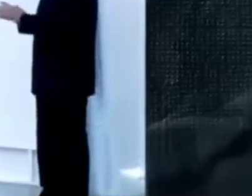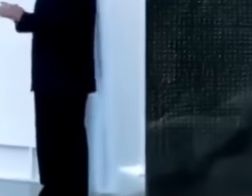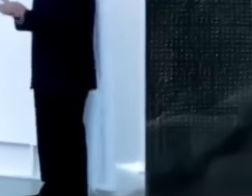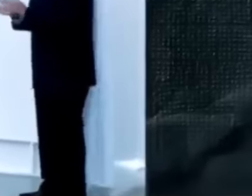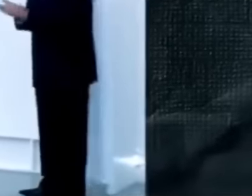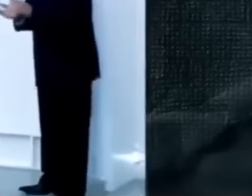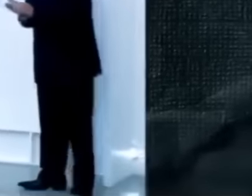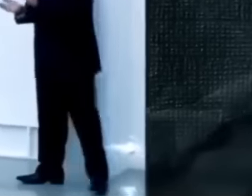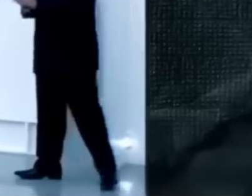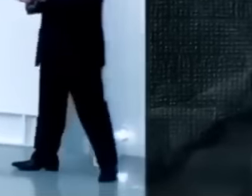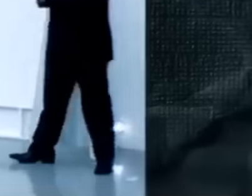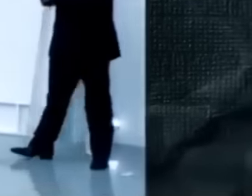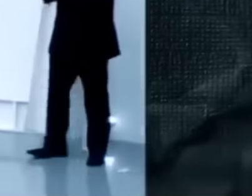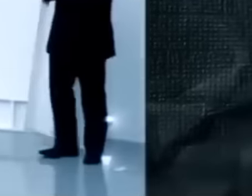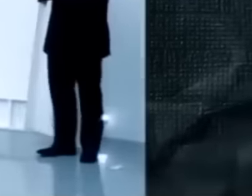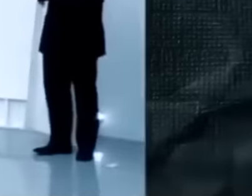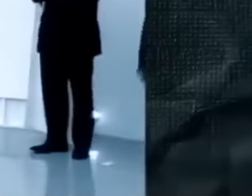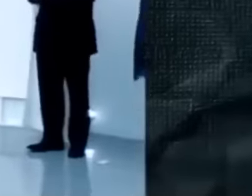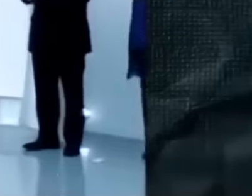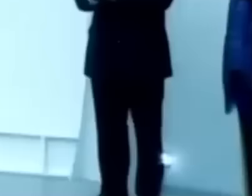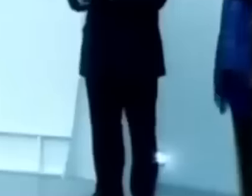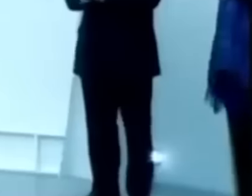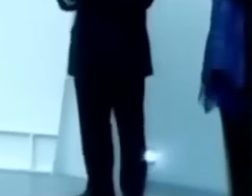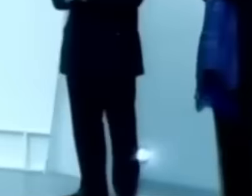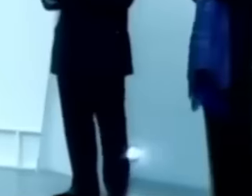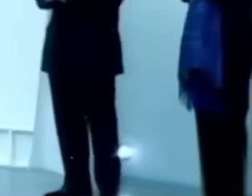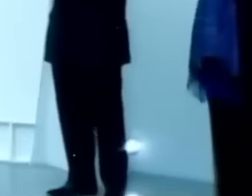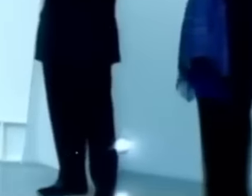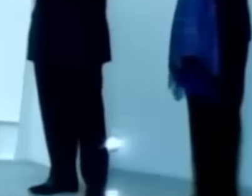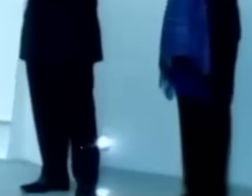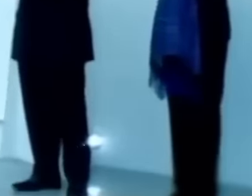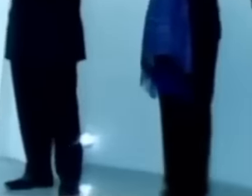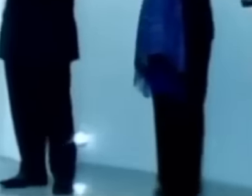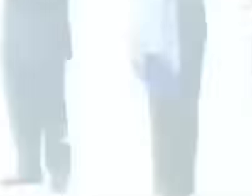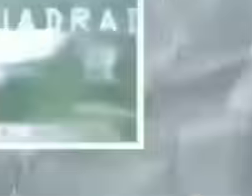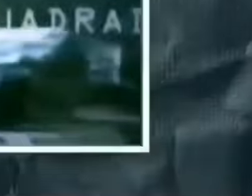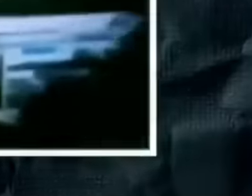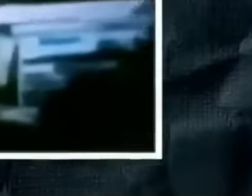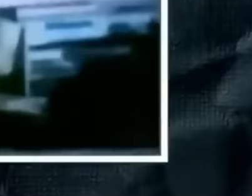to have technological control of intelligence and national espionage, the